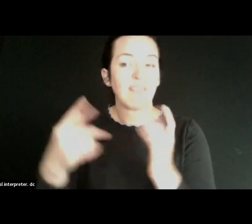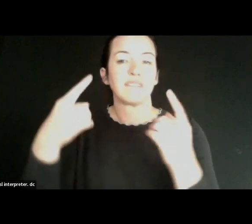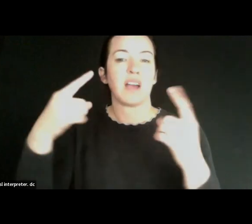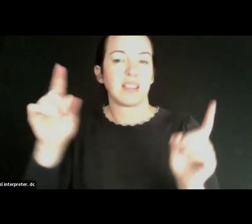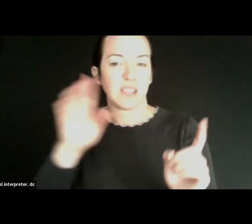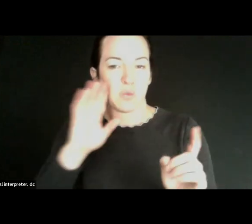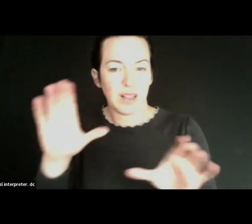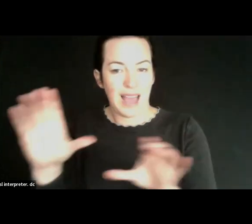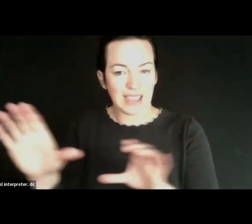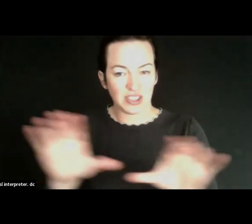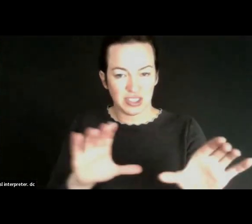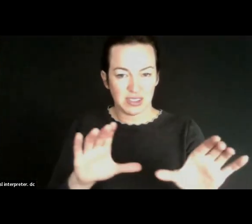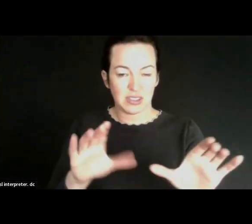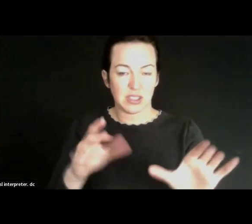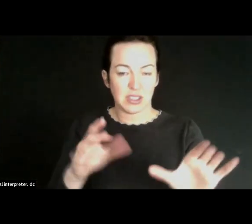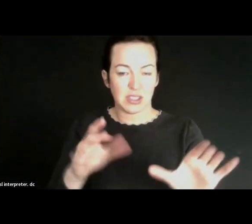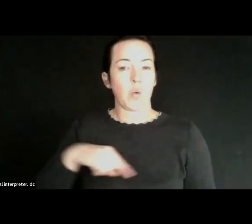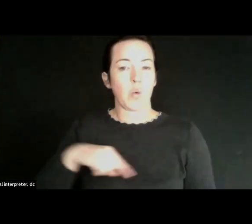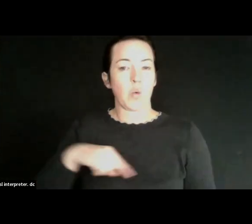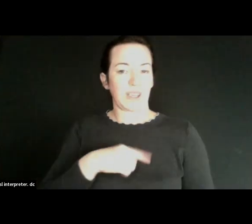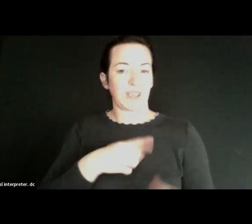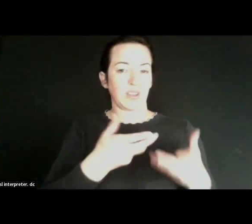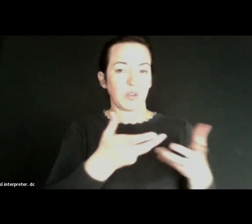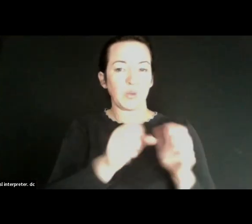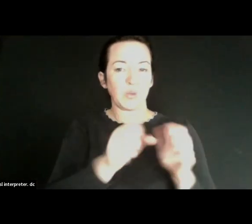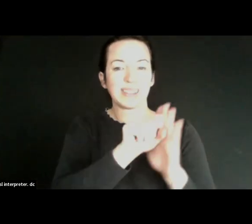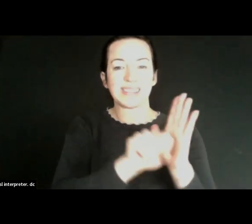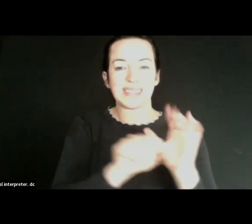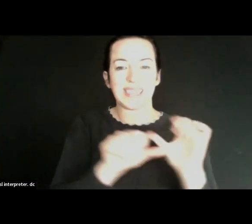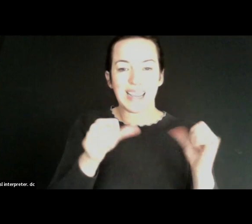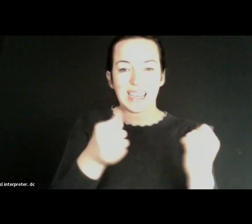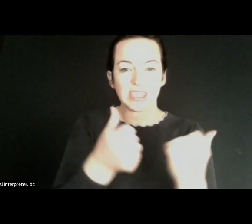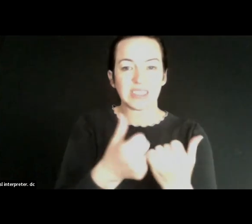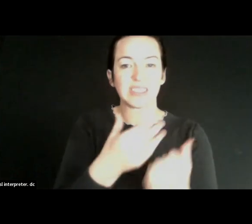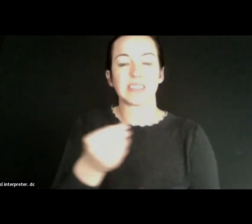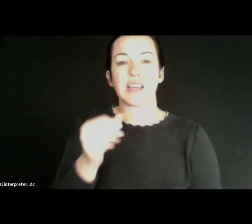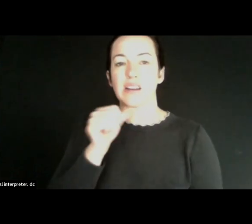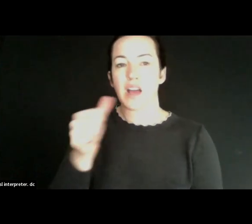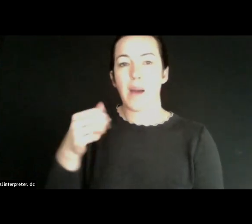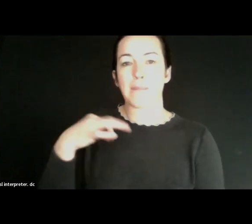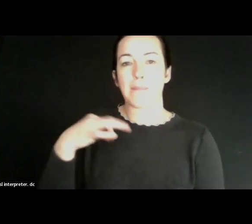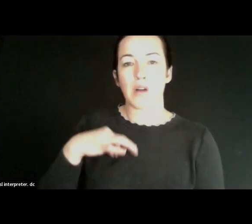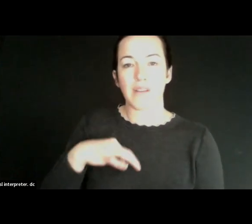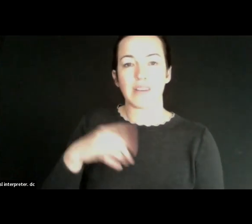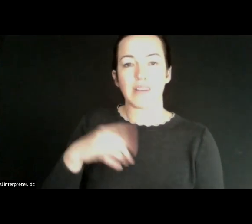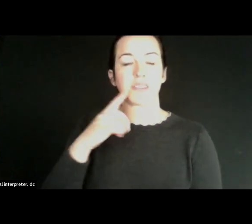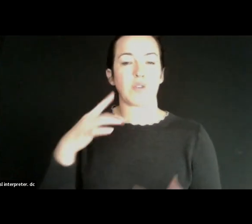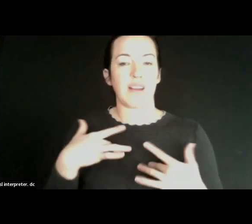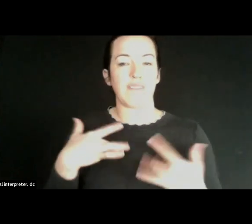We are coordinating with state agencies as well as nonprofits for an event in April, and it's